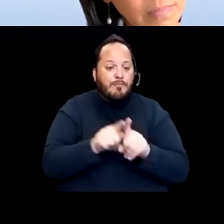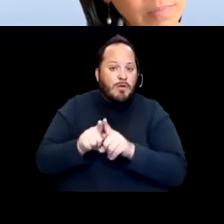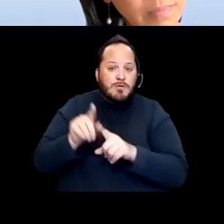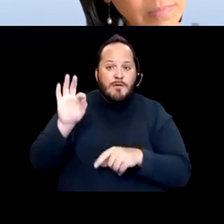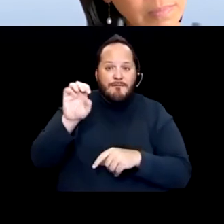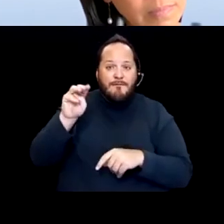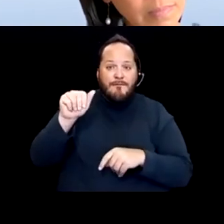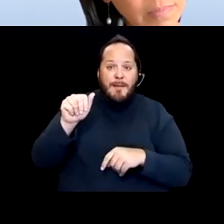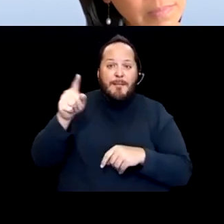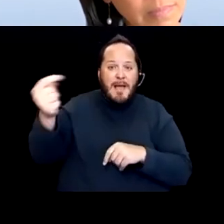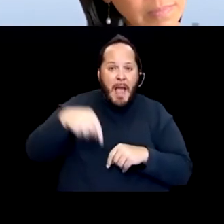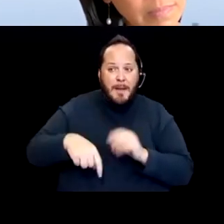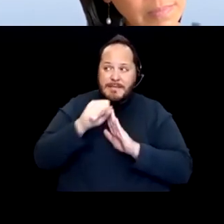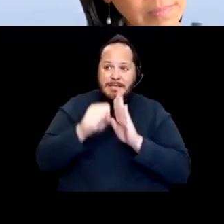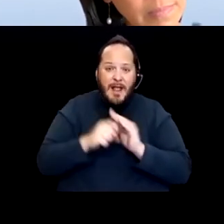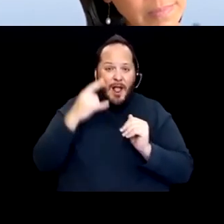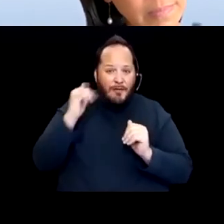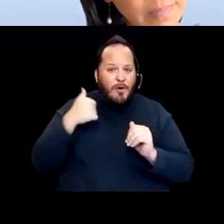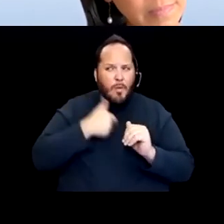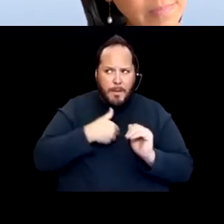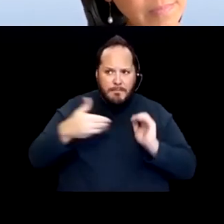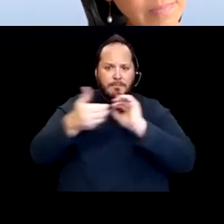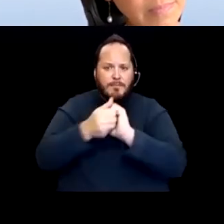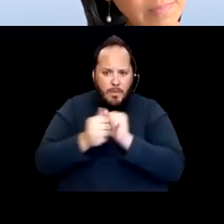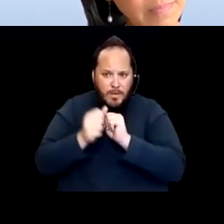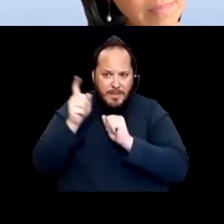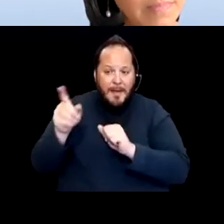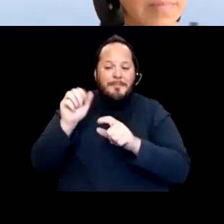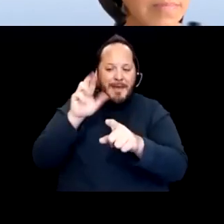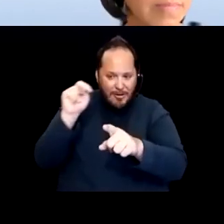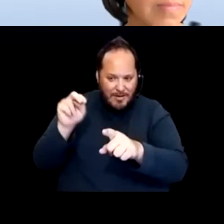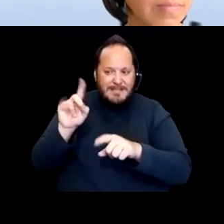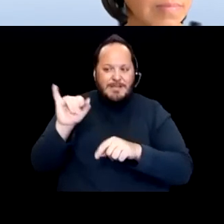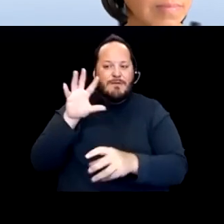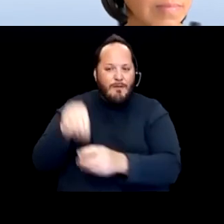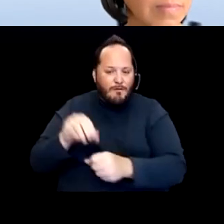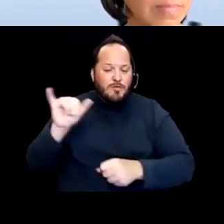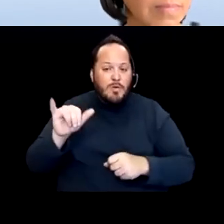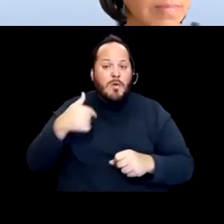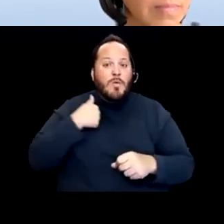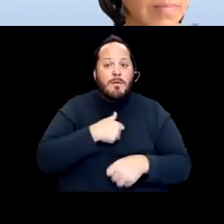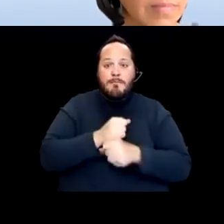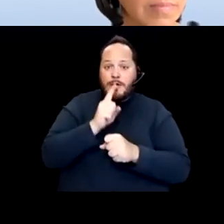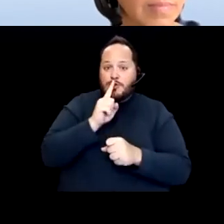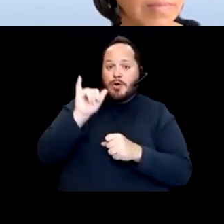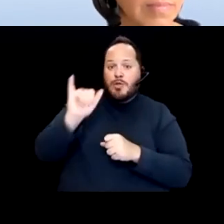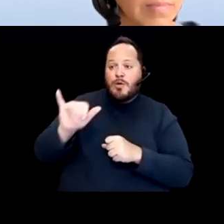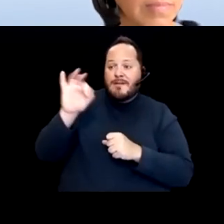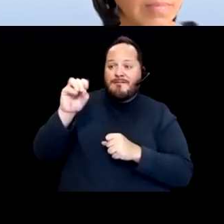Aaron did as well. But we made sure that the pop-up sites that FEMA was holding were inclusive of people with disabilities.